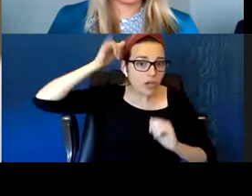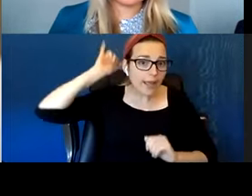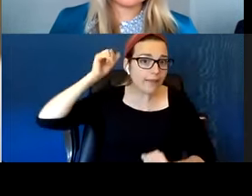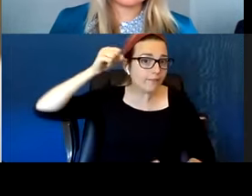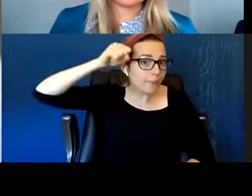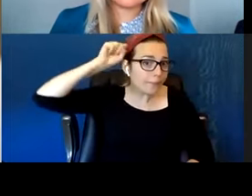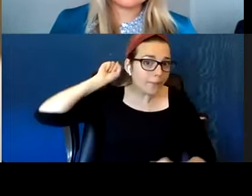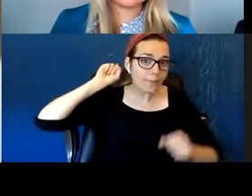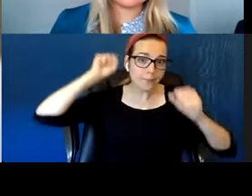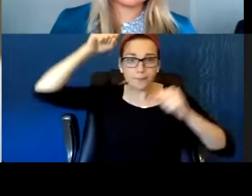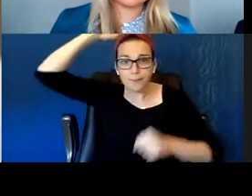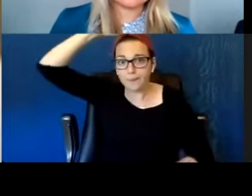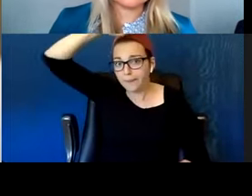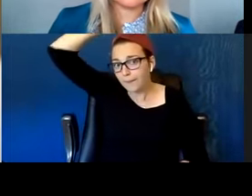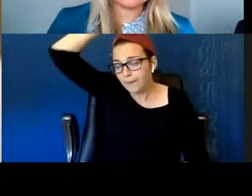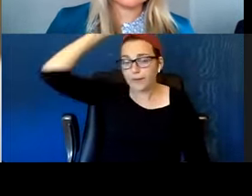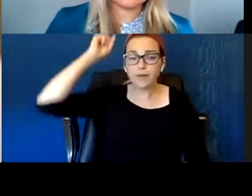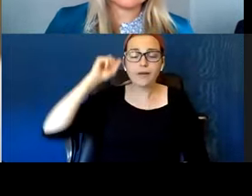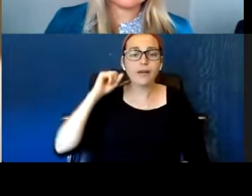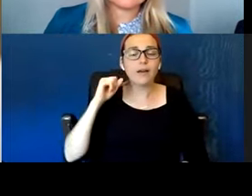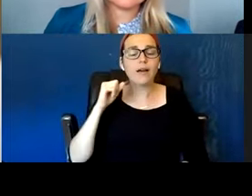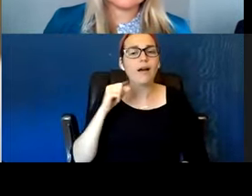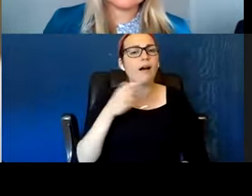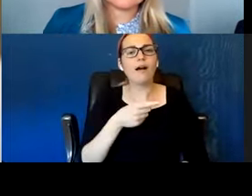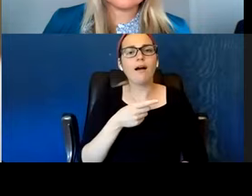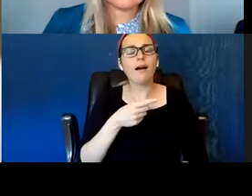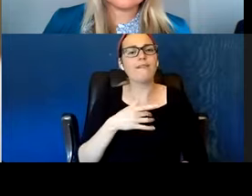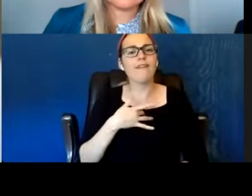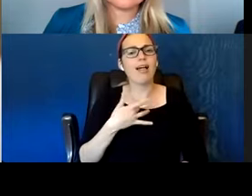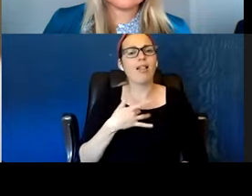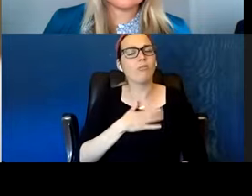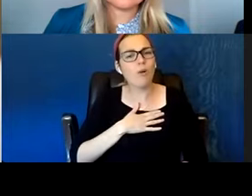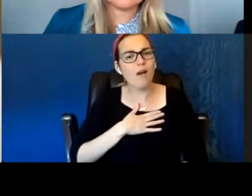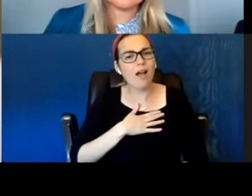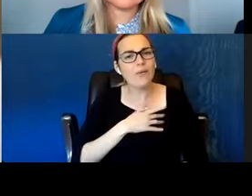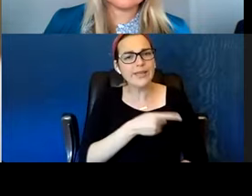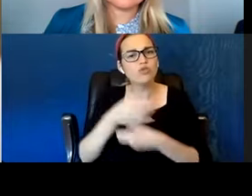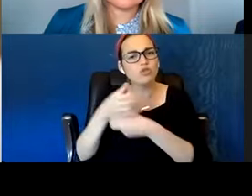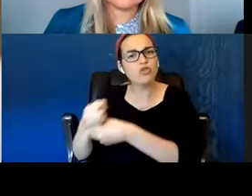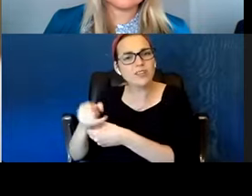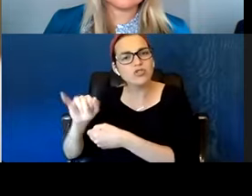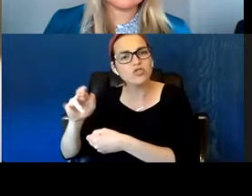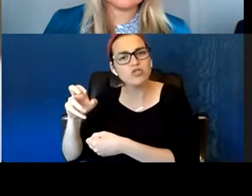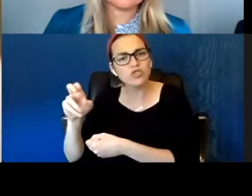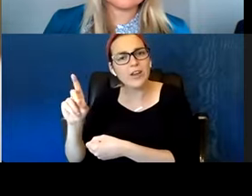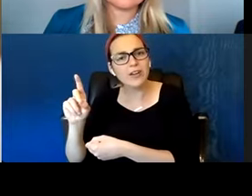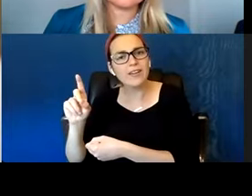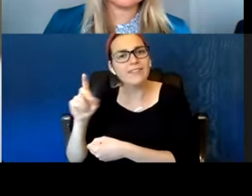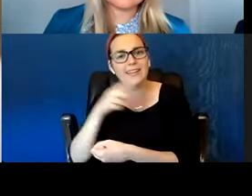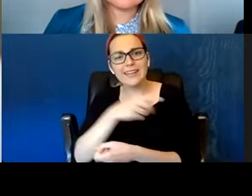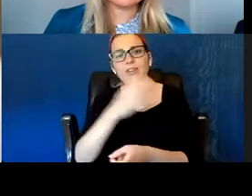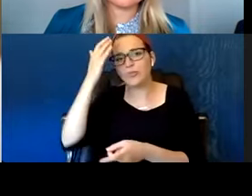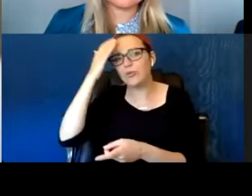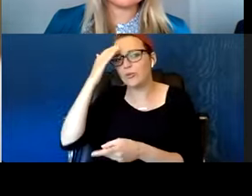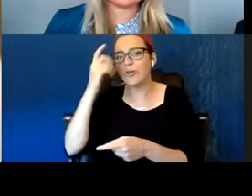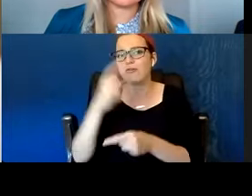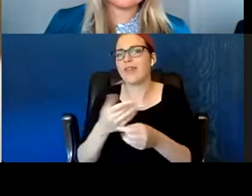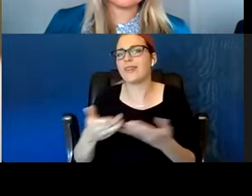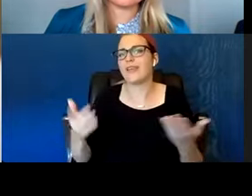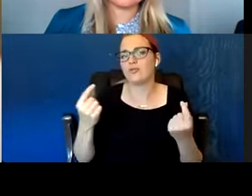because he knew it was the right thing to do. And it just made me feel like we are definitely doing the right thing and the way we're doing it is the right thing.